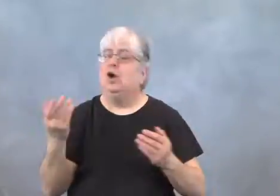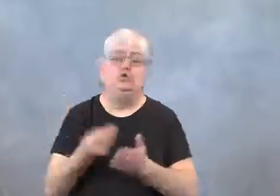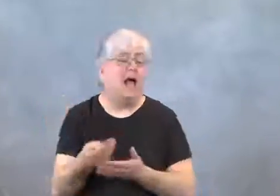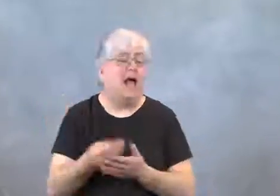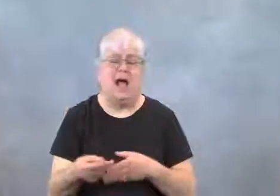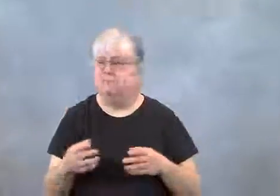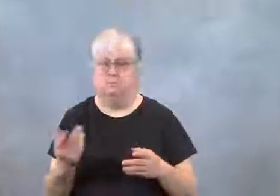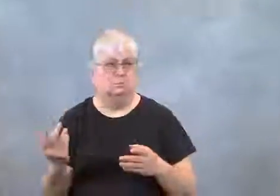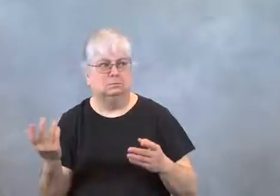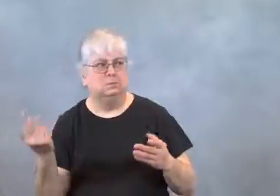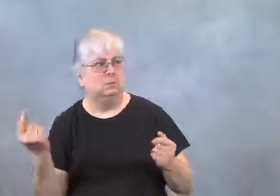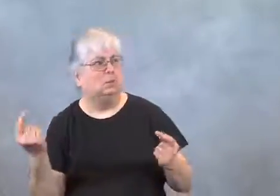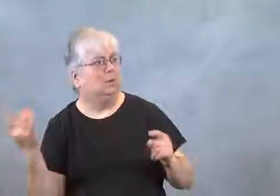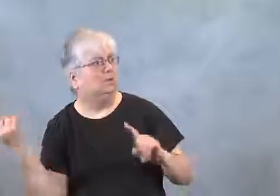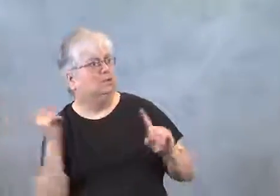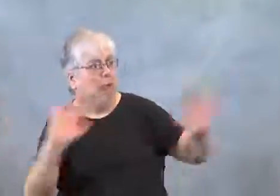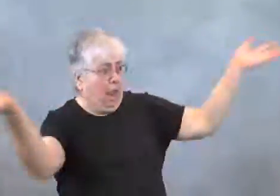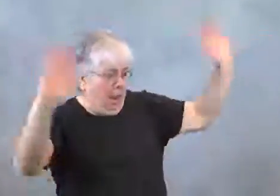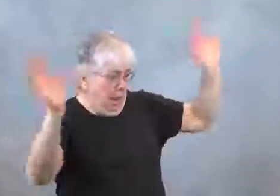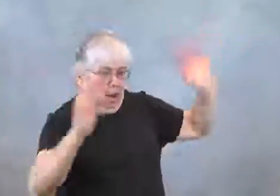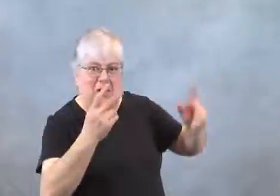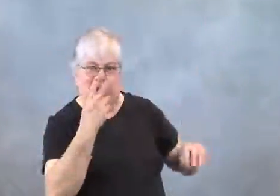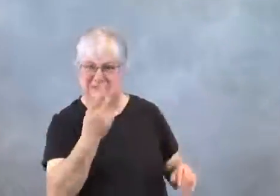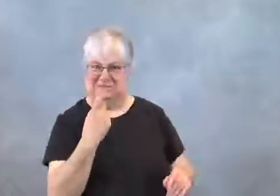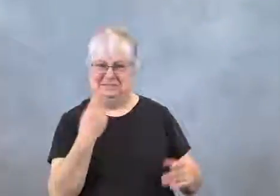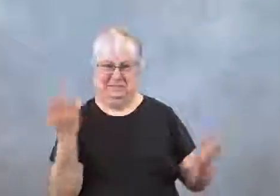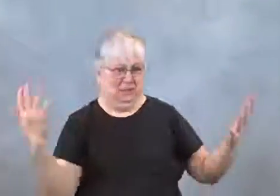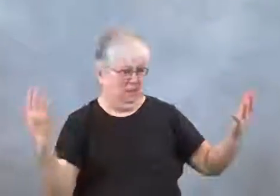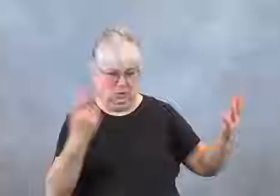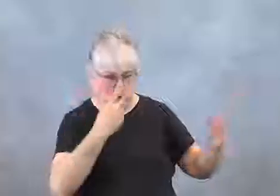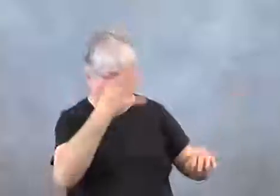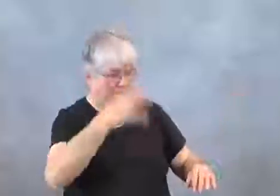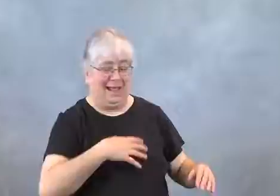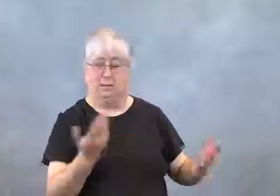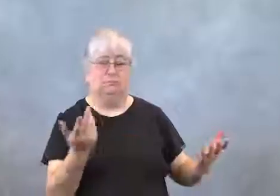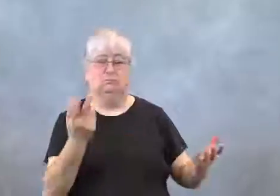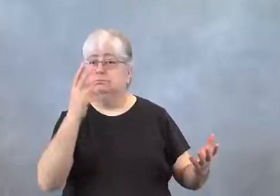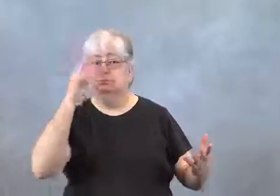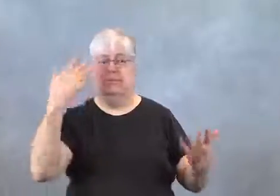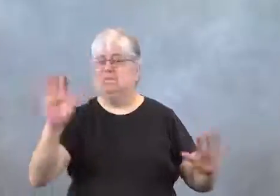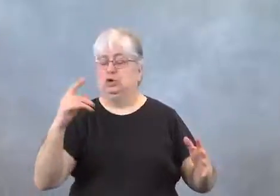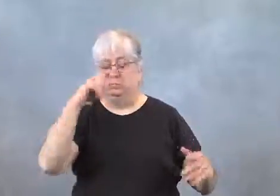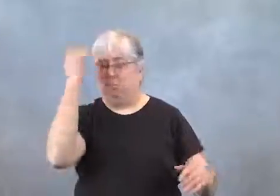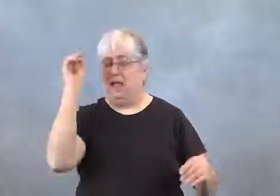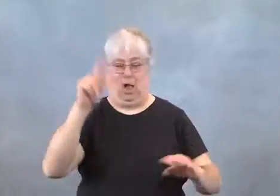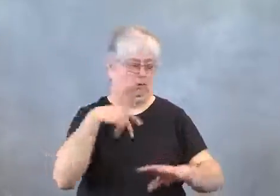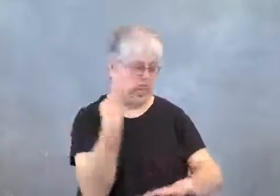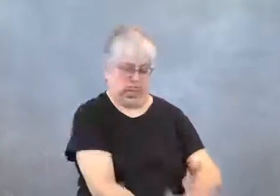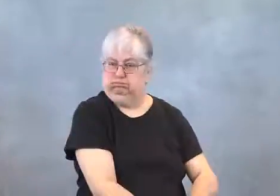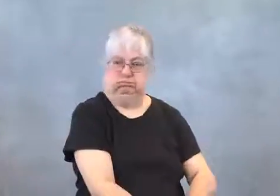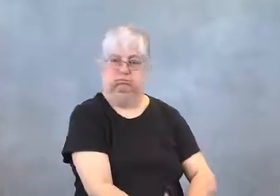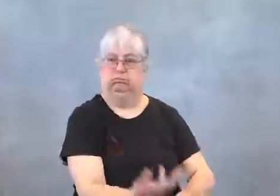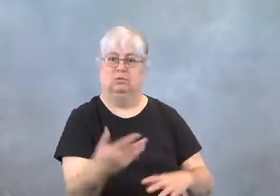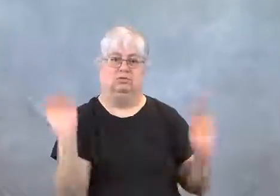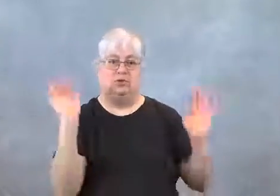was shopping, and heard the commotion. He saw what happened,